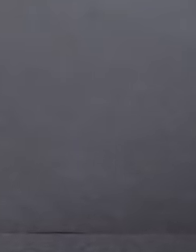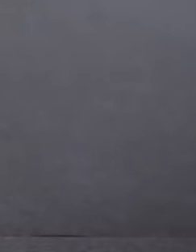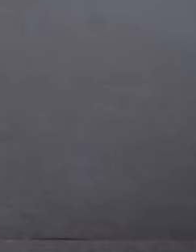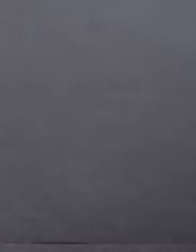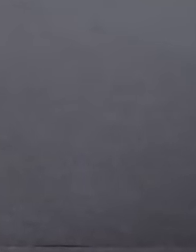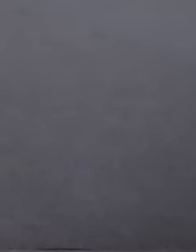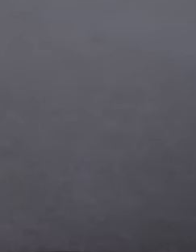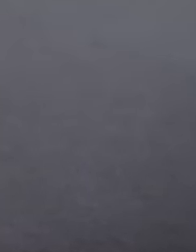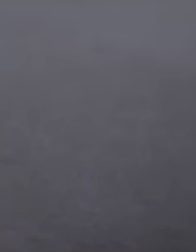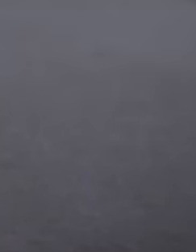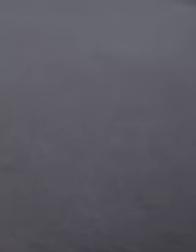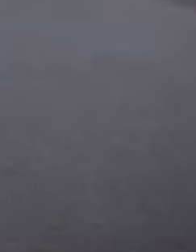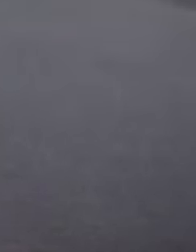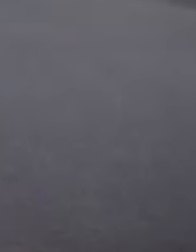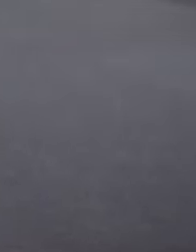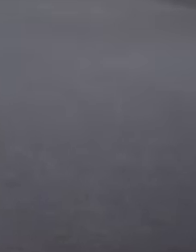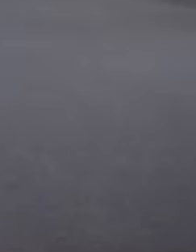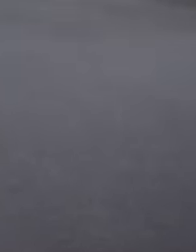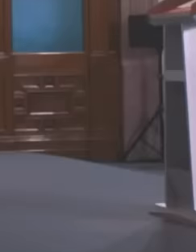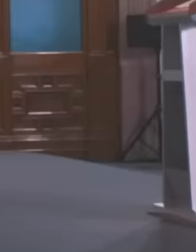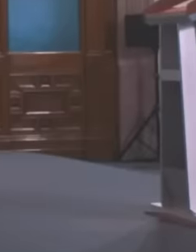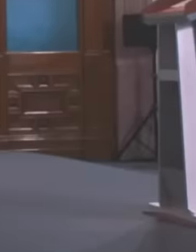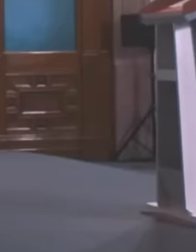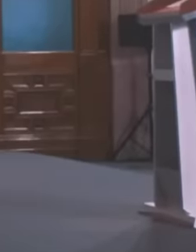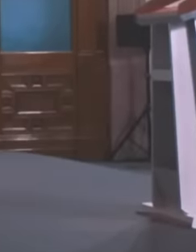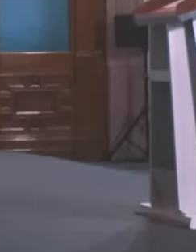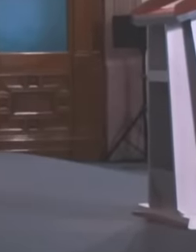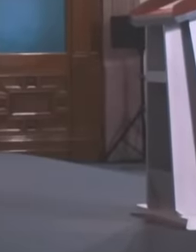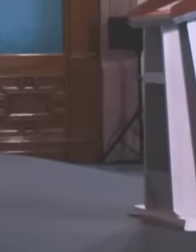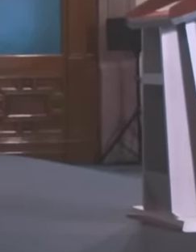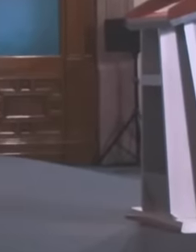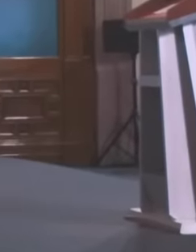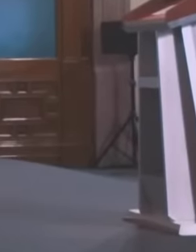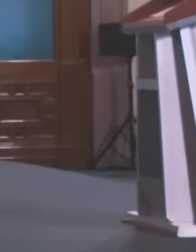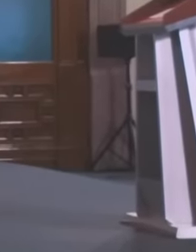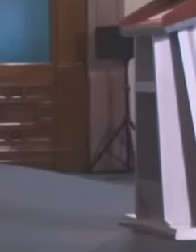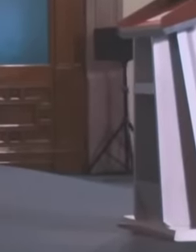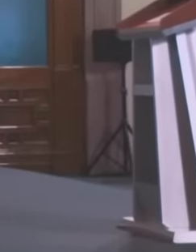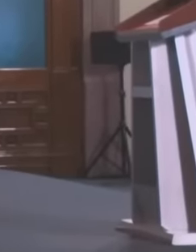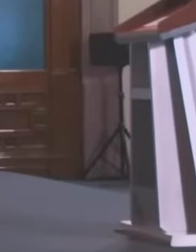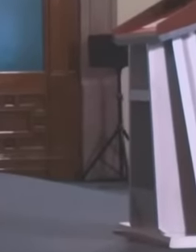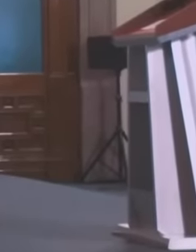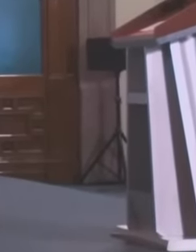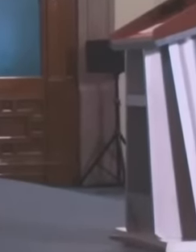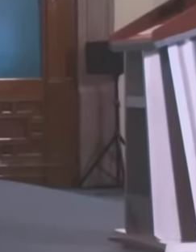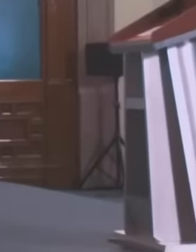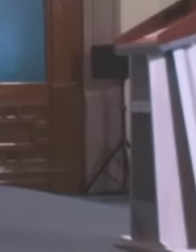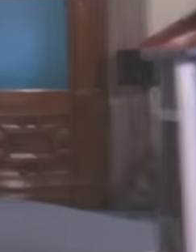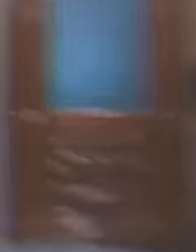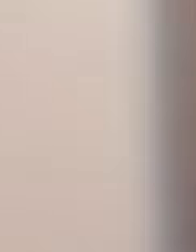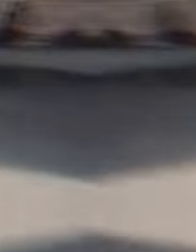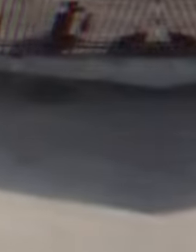in order to find culprits and, above all, blame the president of Mexico for the